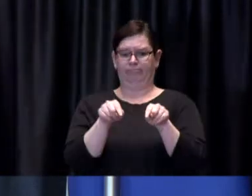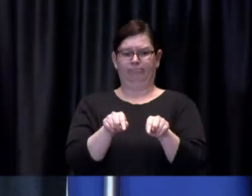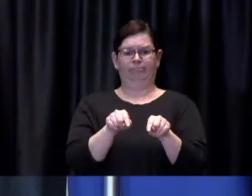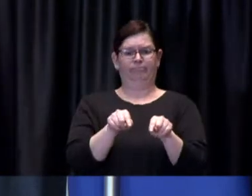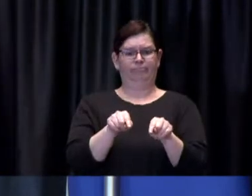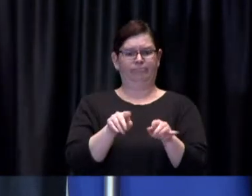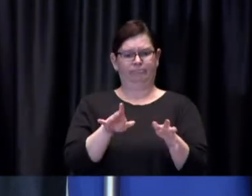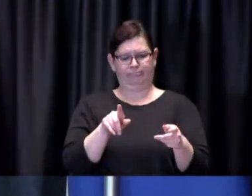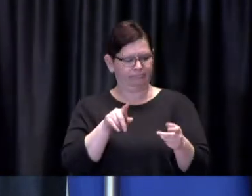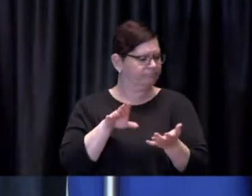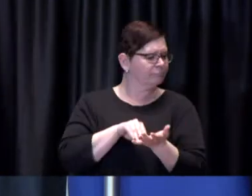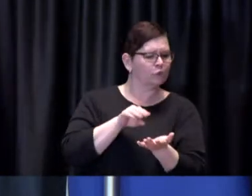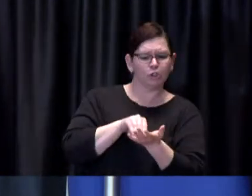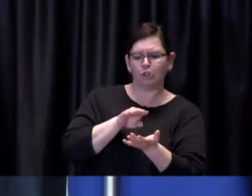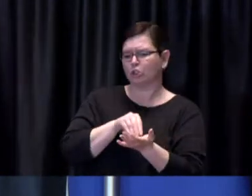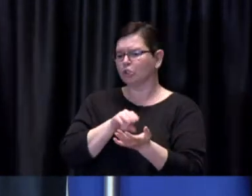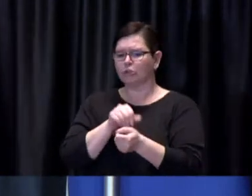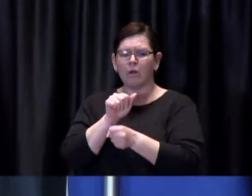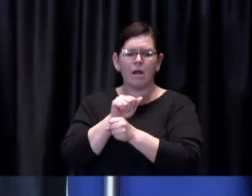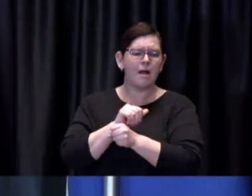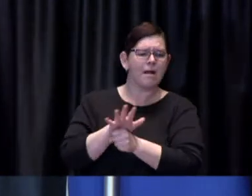and we're now dealing with new variants of concern